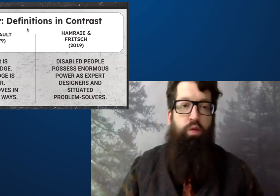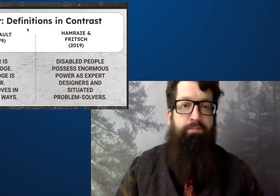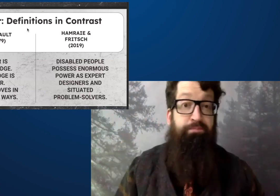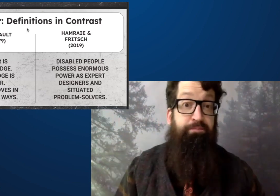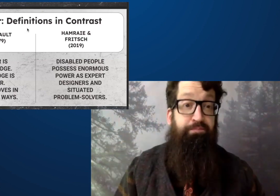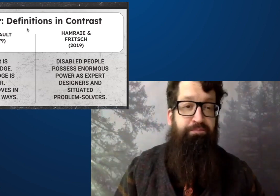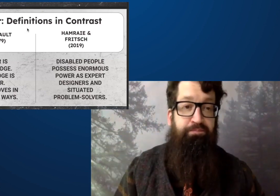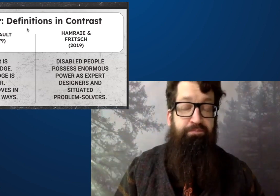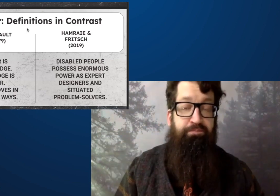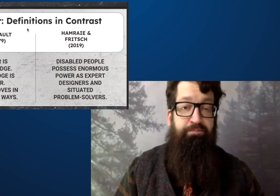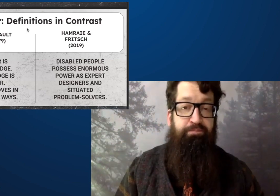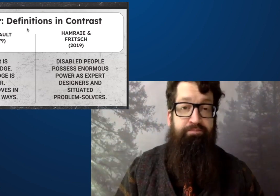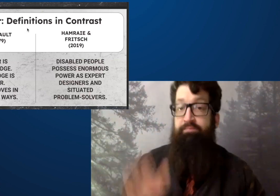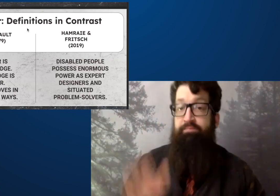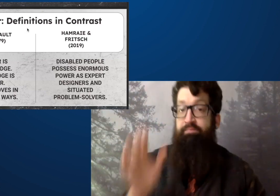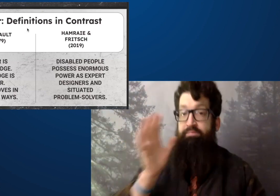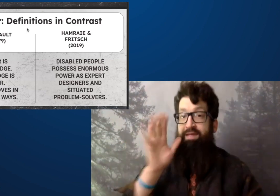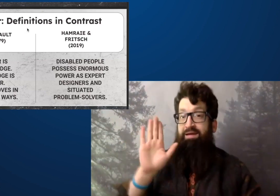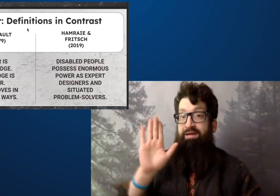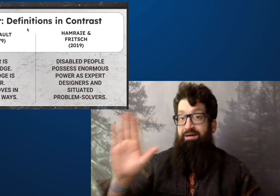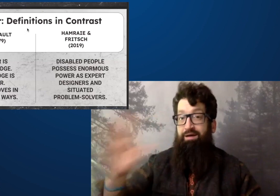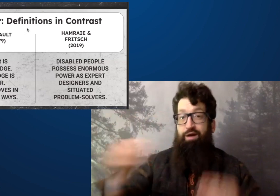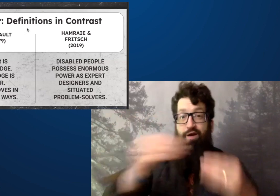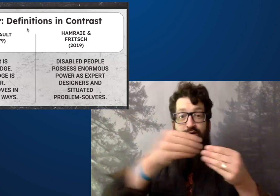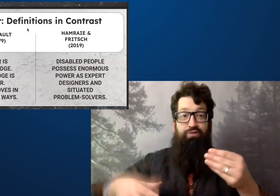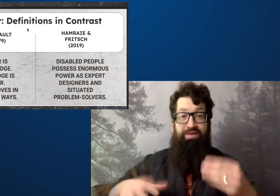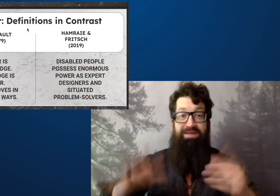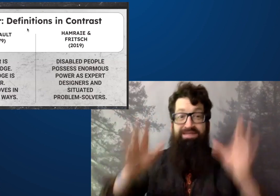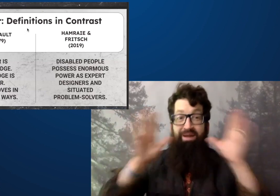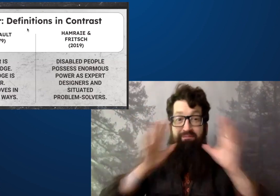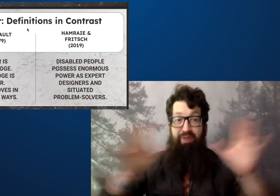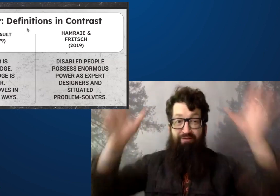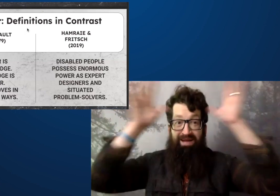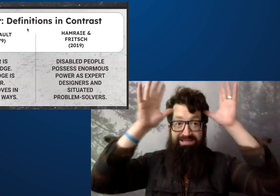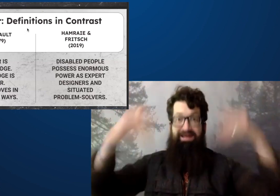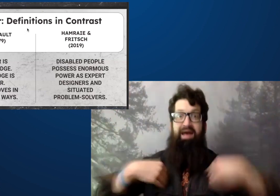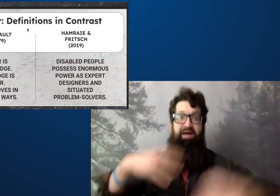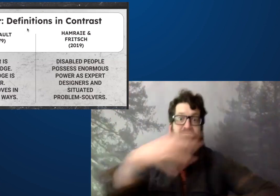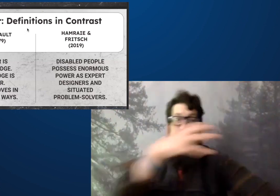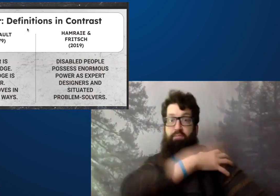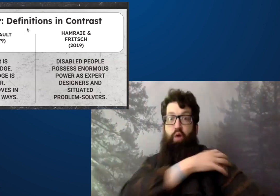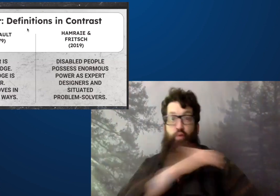that there is power and the students also know that there is held power within them.